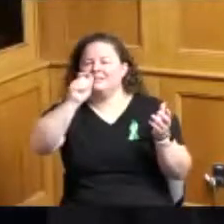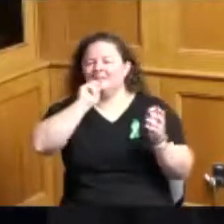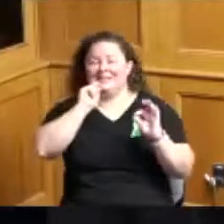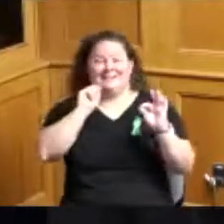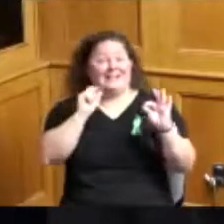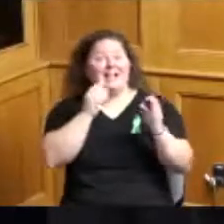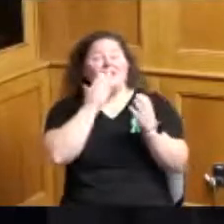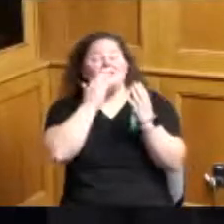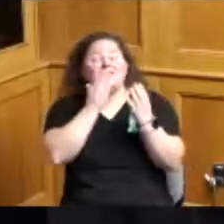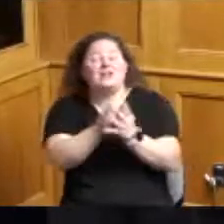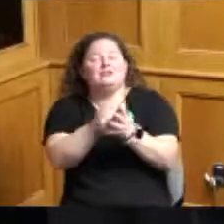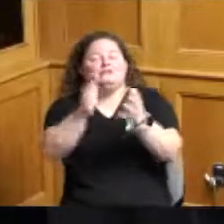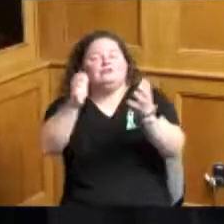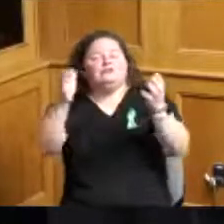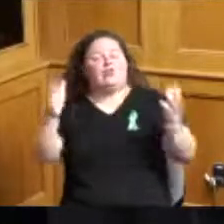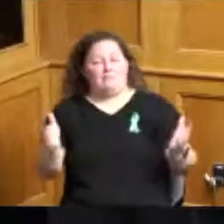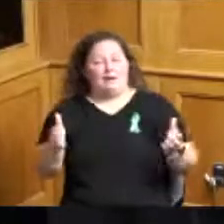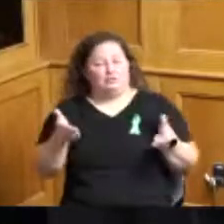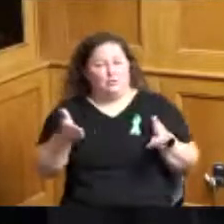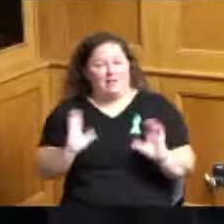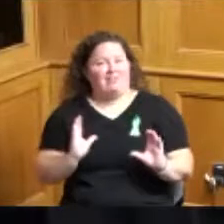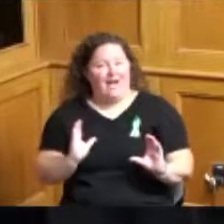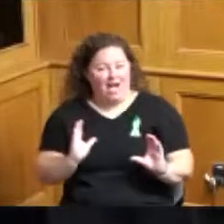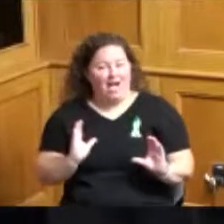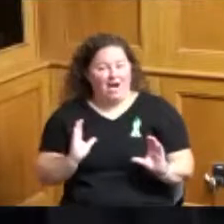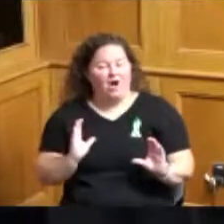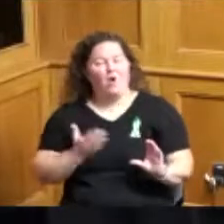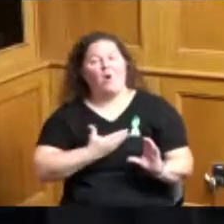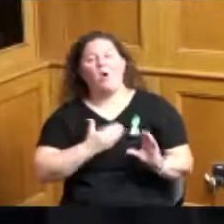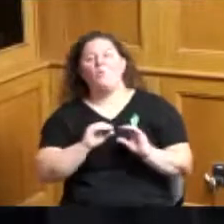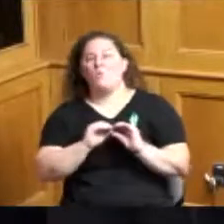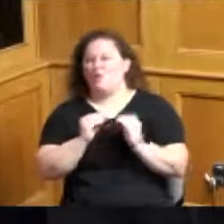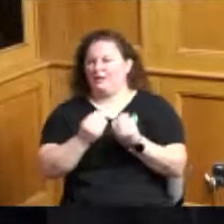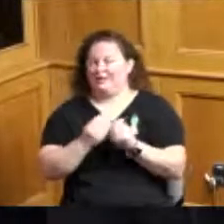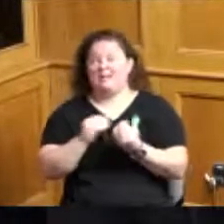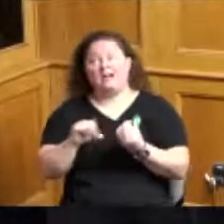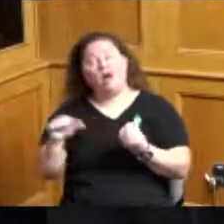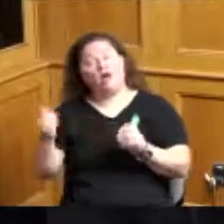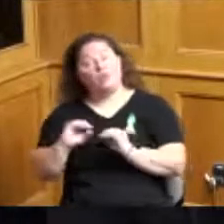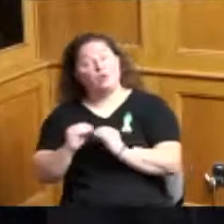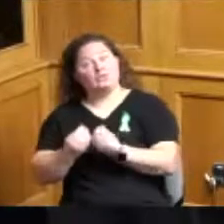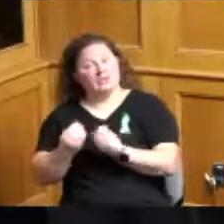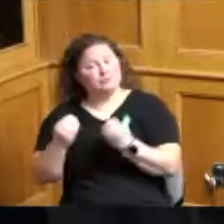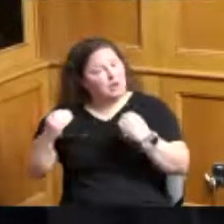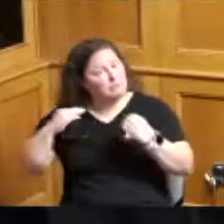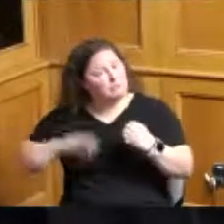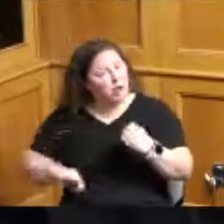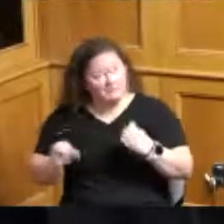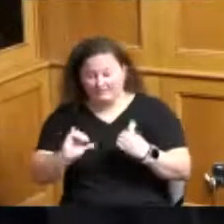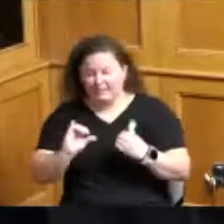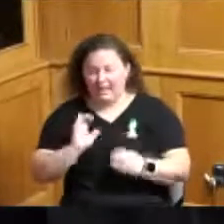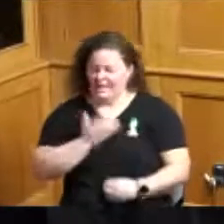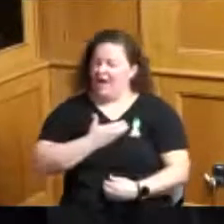for allowing organizations such as non-profits like Rosemary's Babies companies and others to